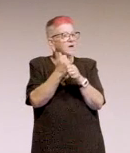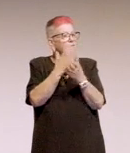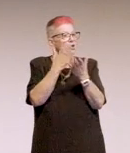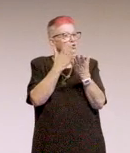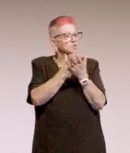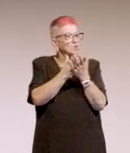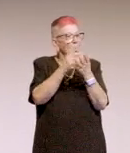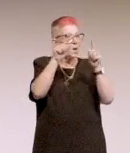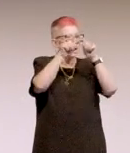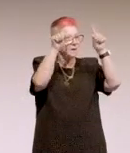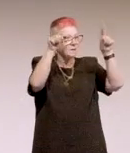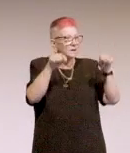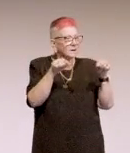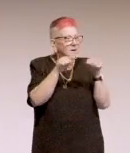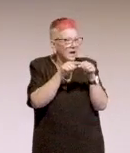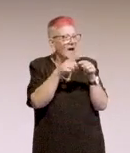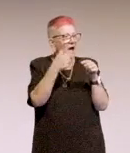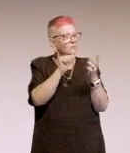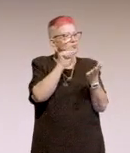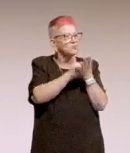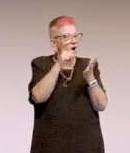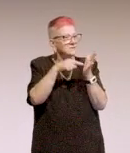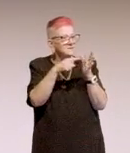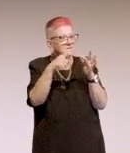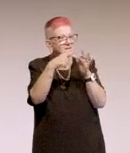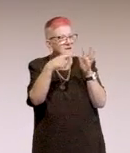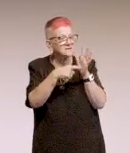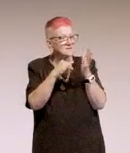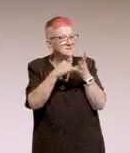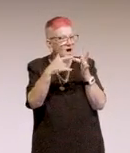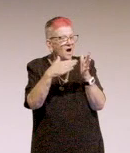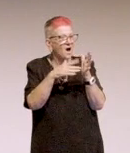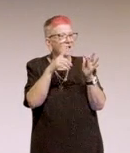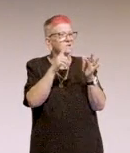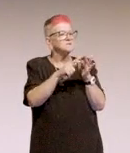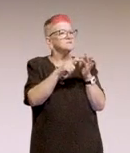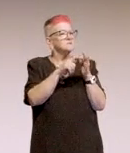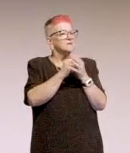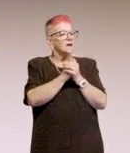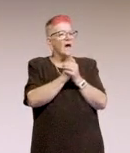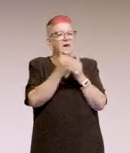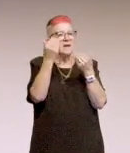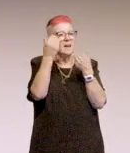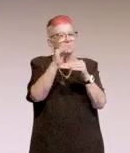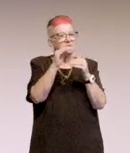alt text, sufficient text size, and limited caps and italics.